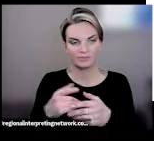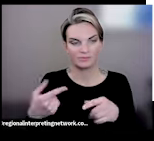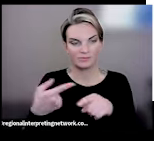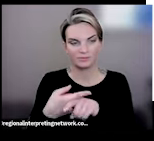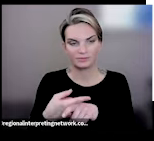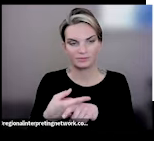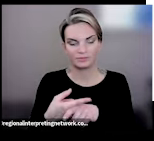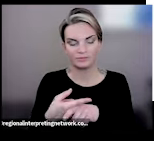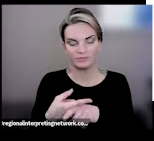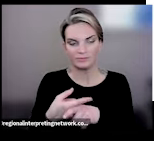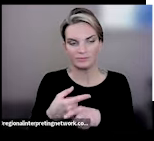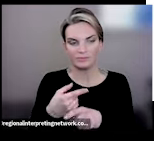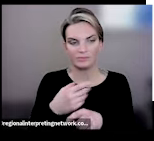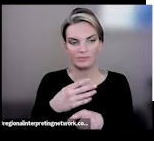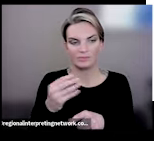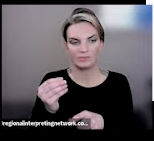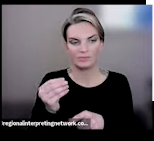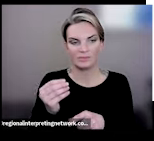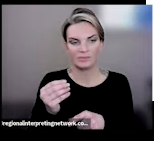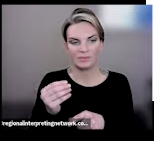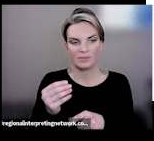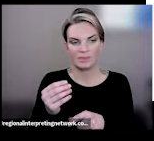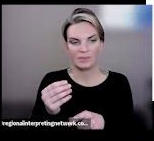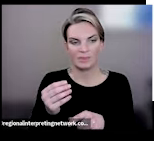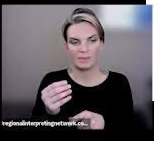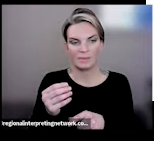wellness industry and things that might be villainized that are otherwise useful tools.